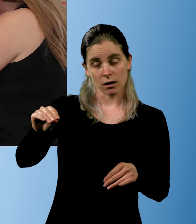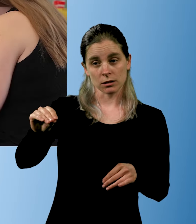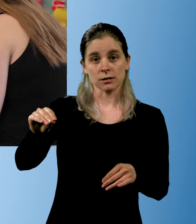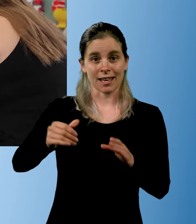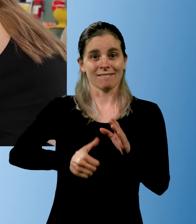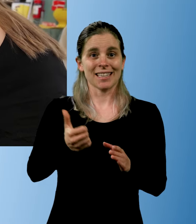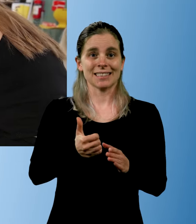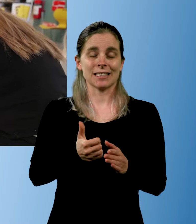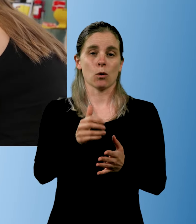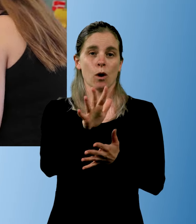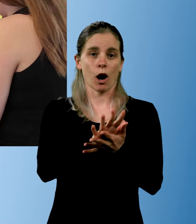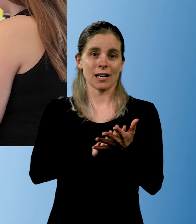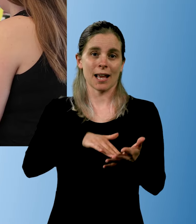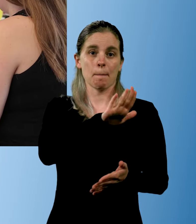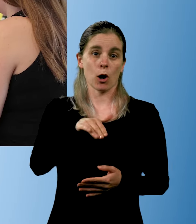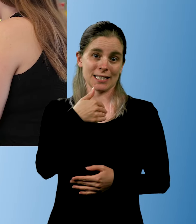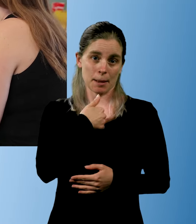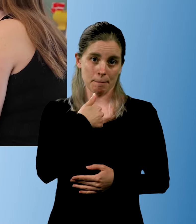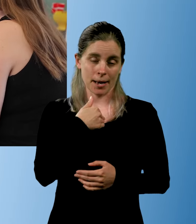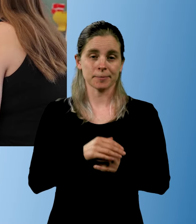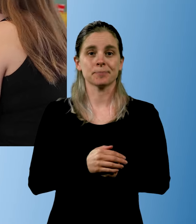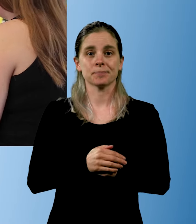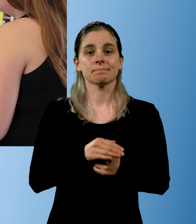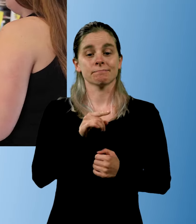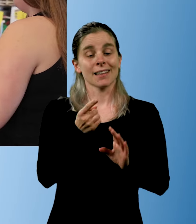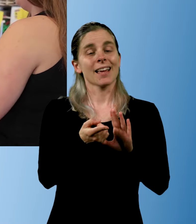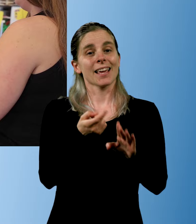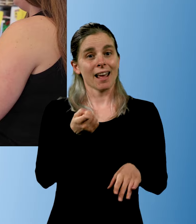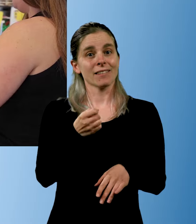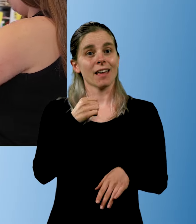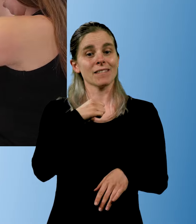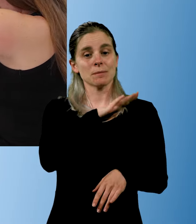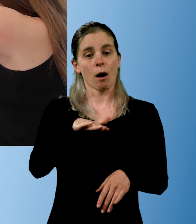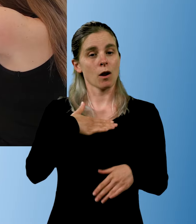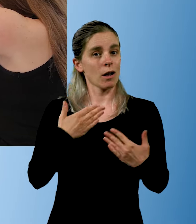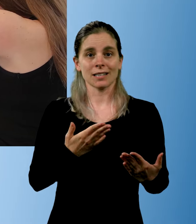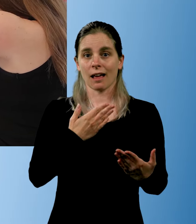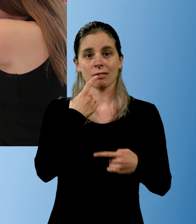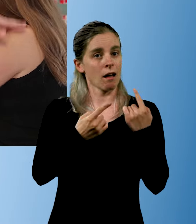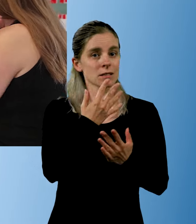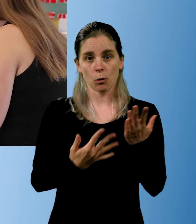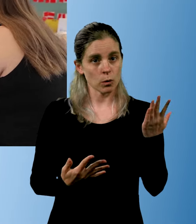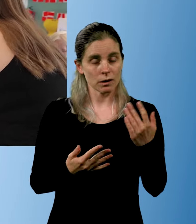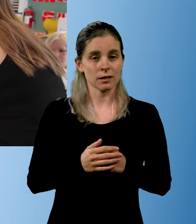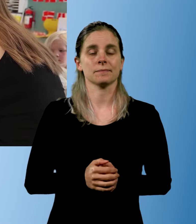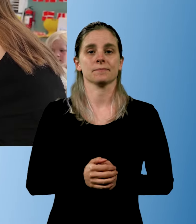it has been important to map the child's voice. But this can be difficult when the child lacks speech.